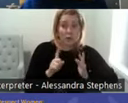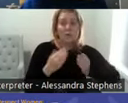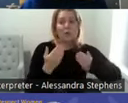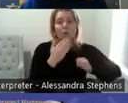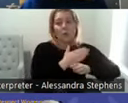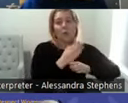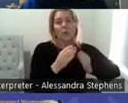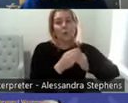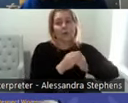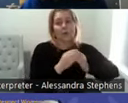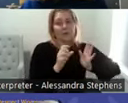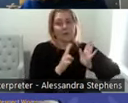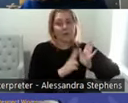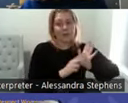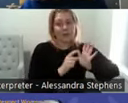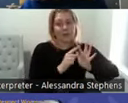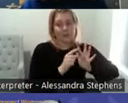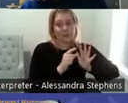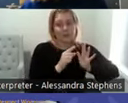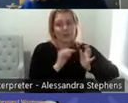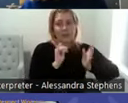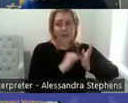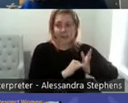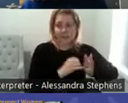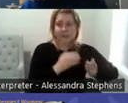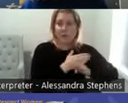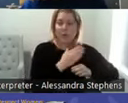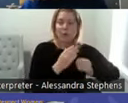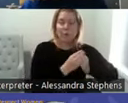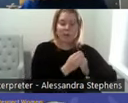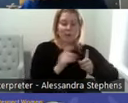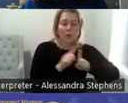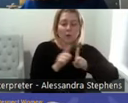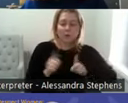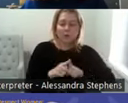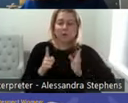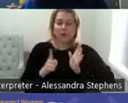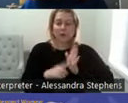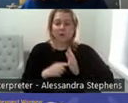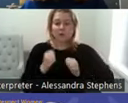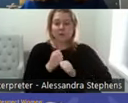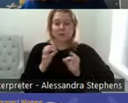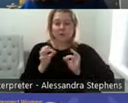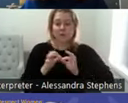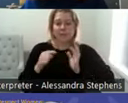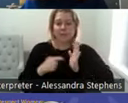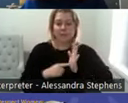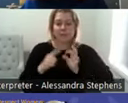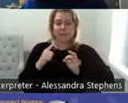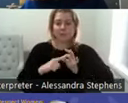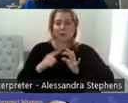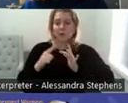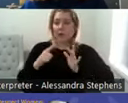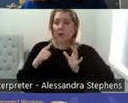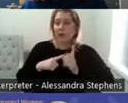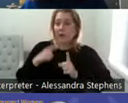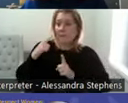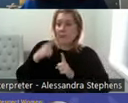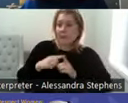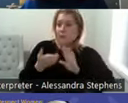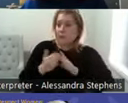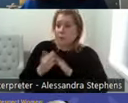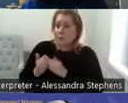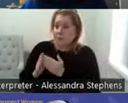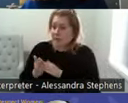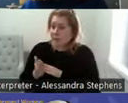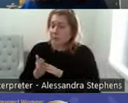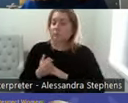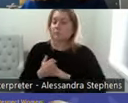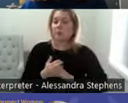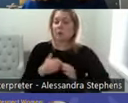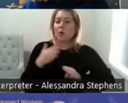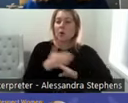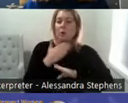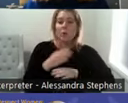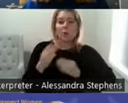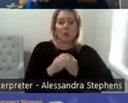And we do a lot of work in the LGBTIQA+ community, work with a lot of fabulous transgender humans,